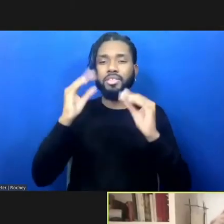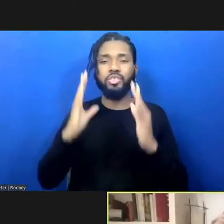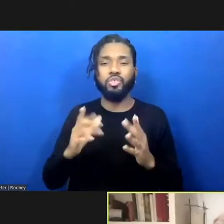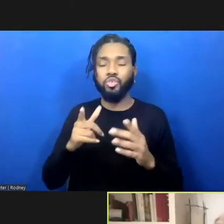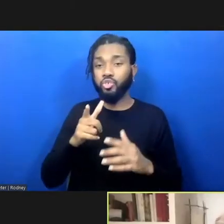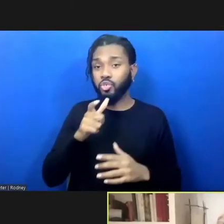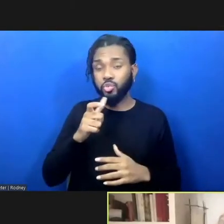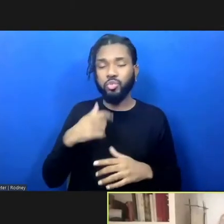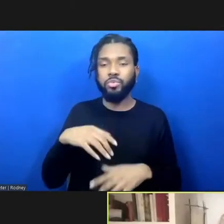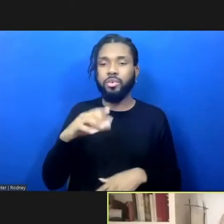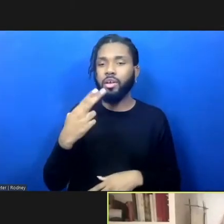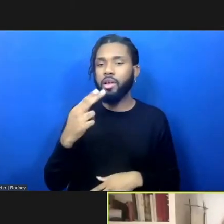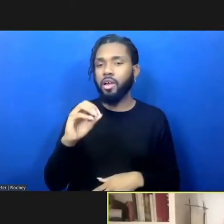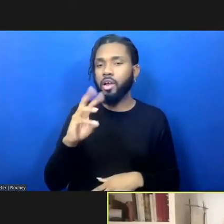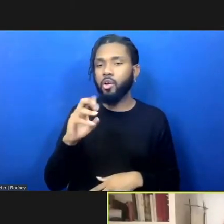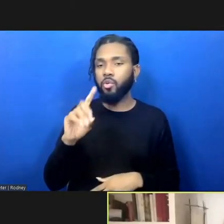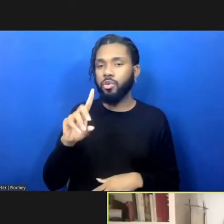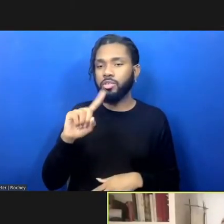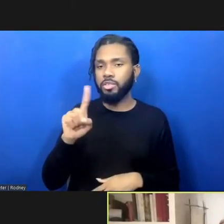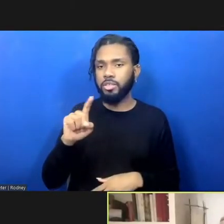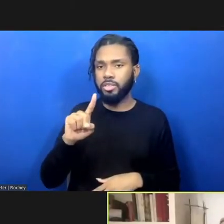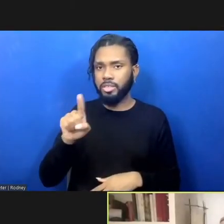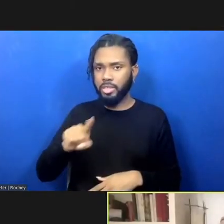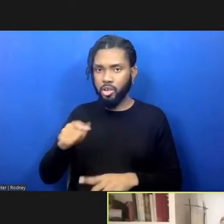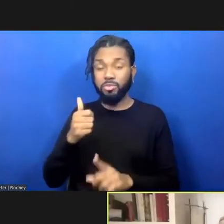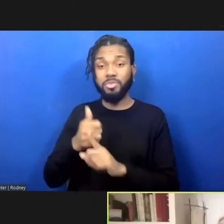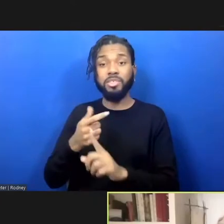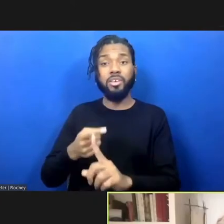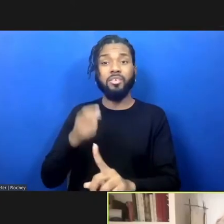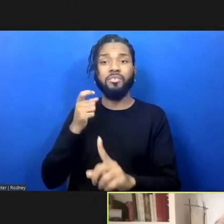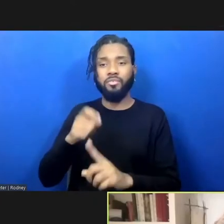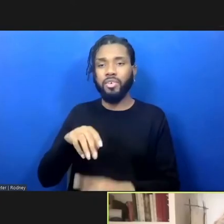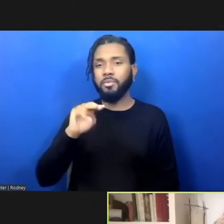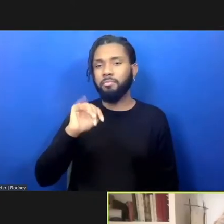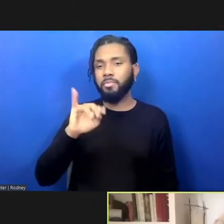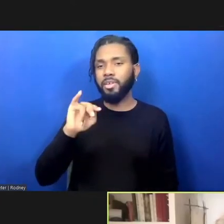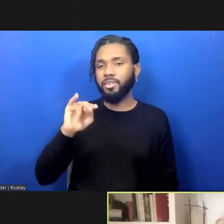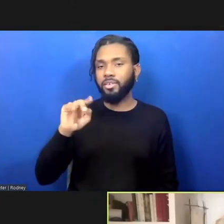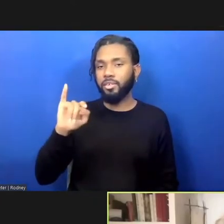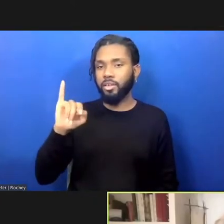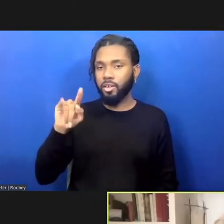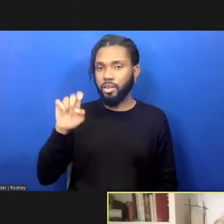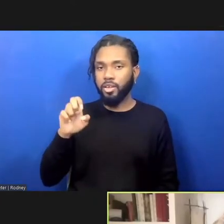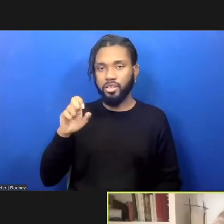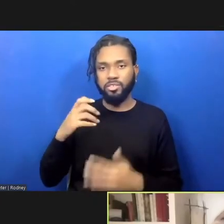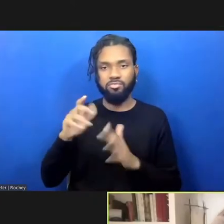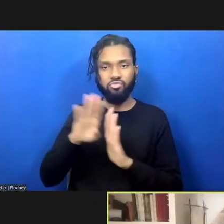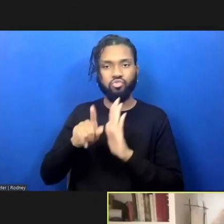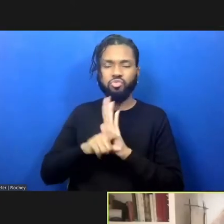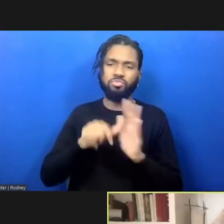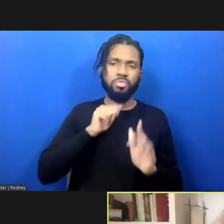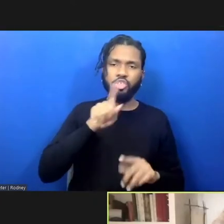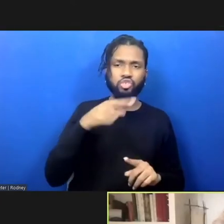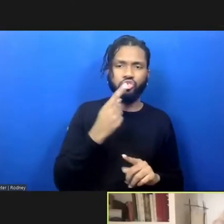Zehr, who comes from Mennonite roots. And so it's not just Indigenous folks, but I think if we look back far enough,